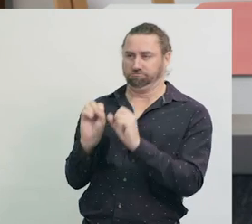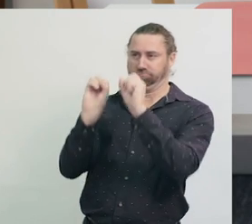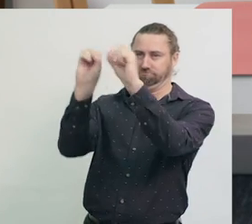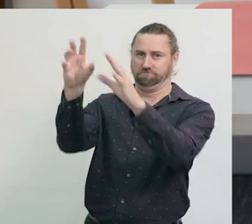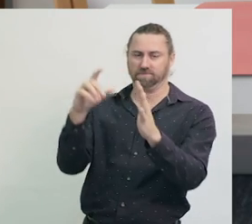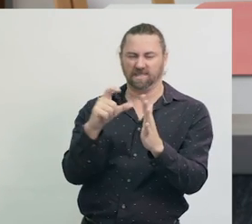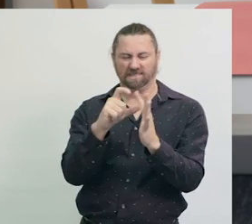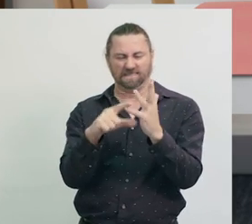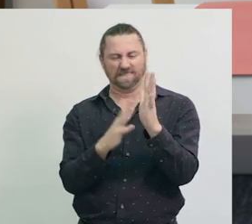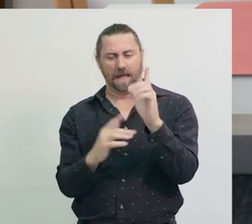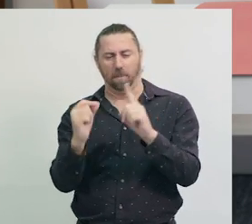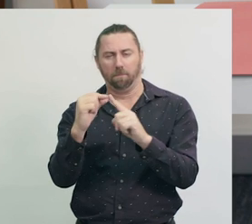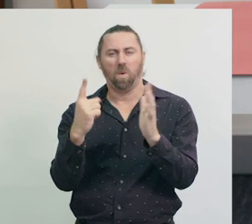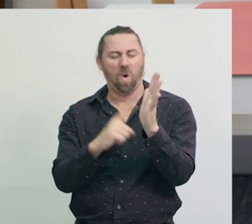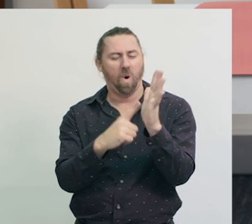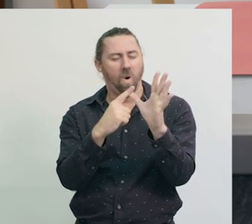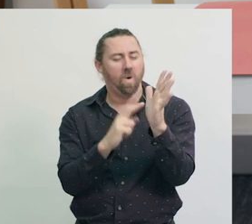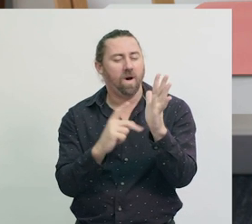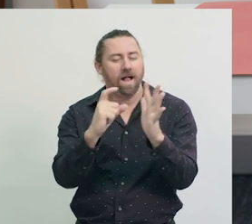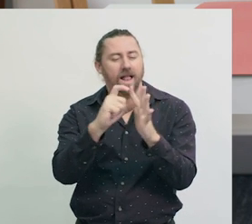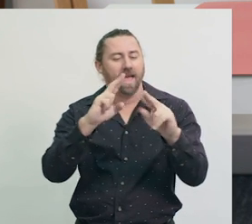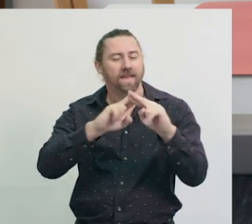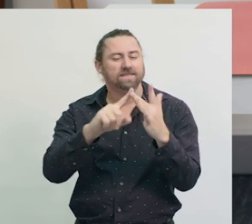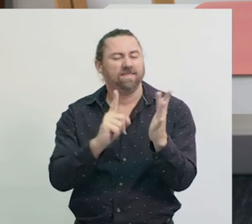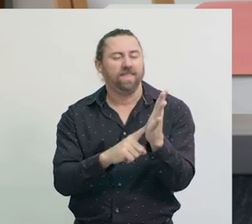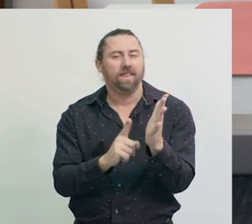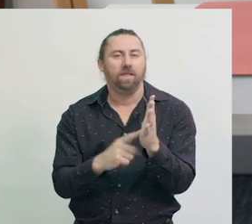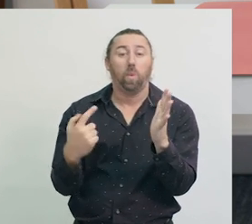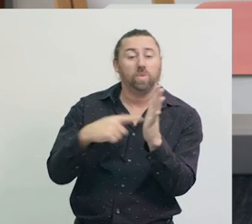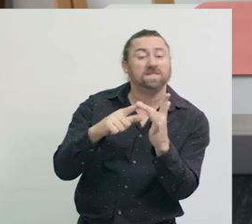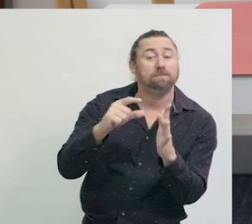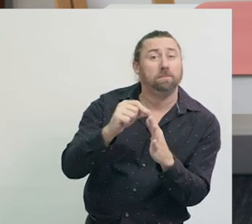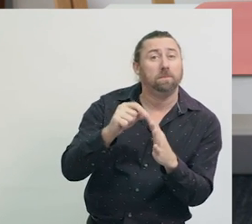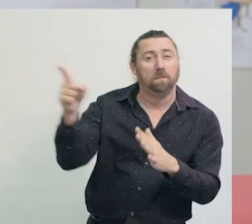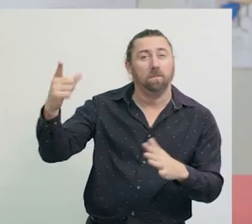Landfill is where our rubbish is buried in big holes in the ground.